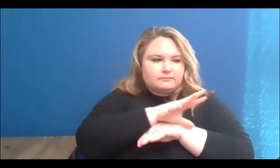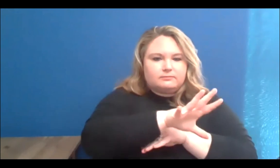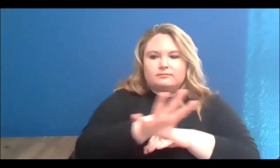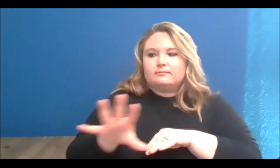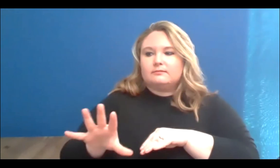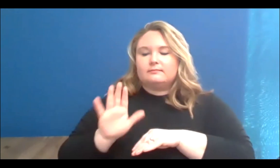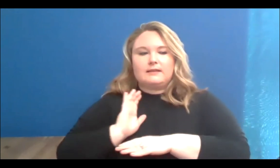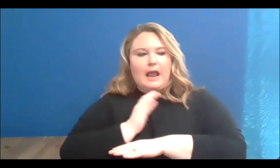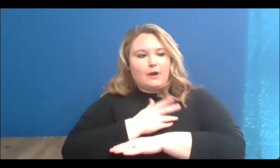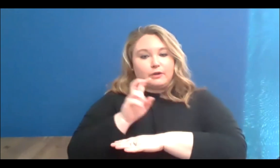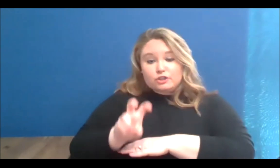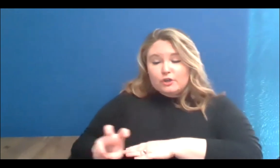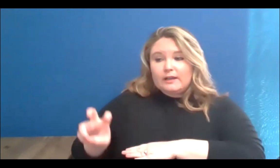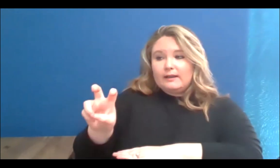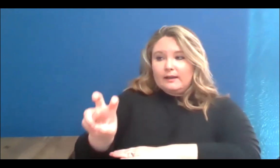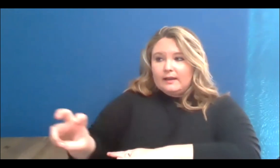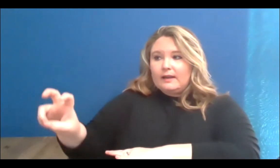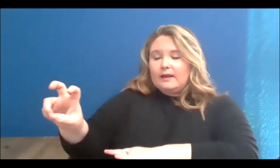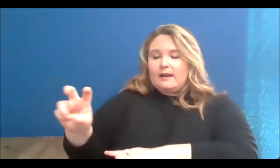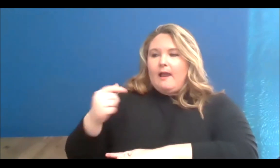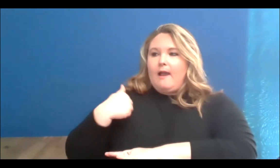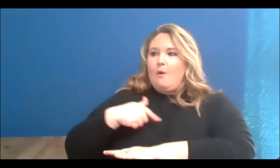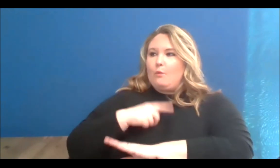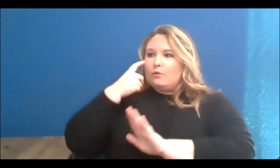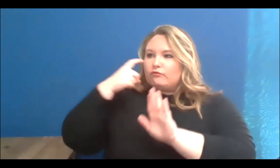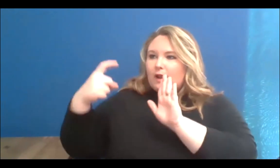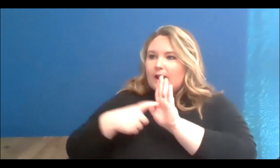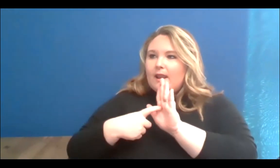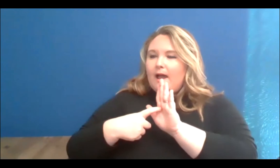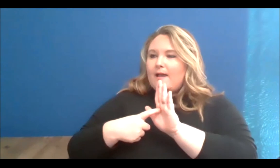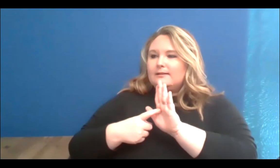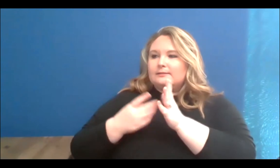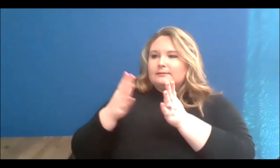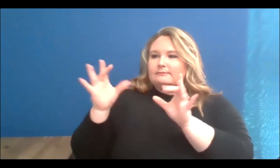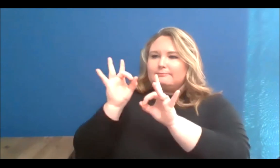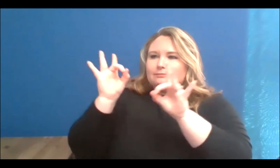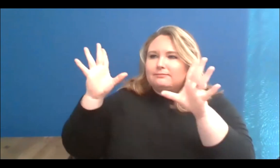where we recognize injustice, where we recognize and experience it as well, and